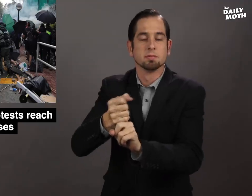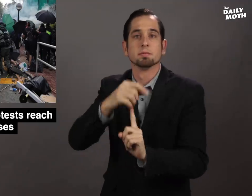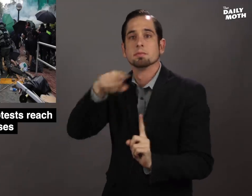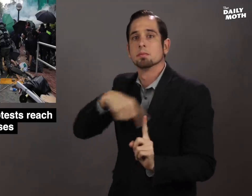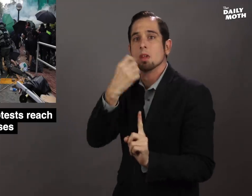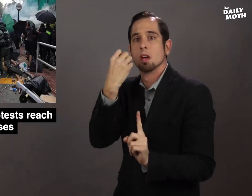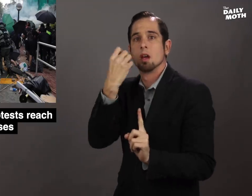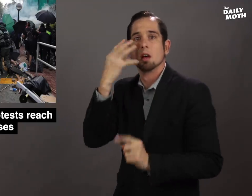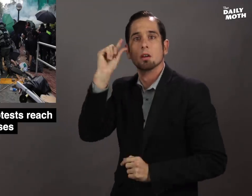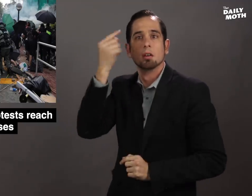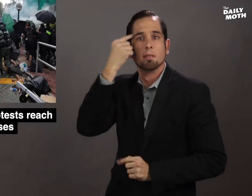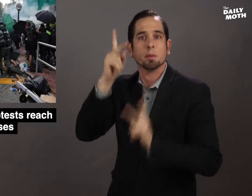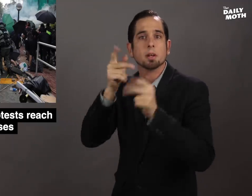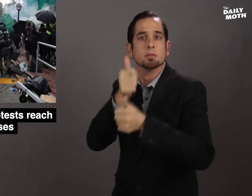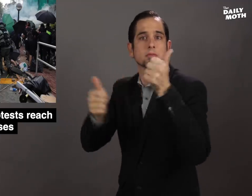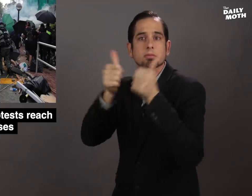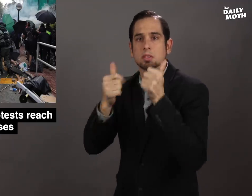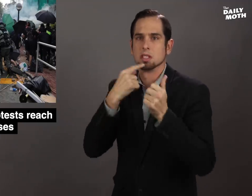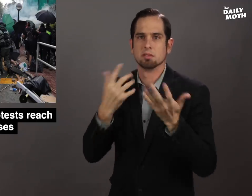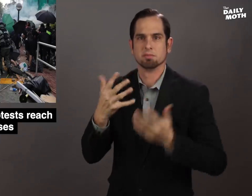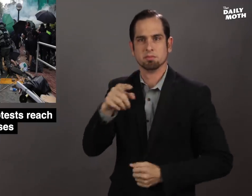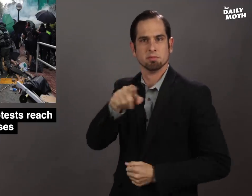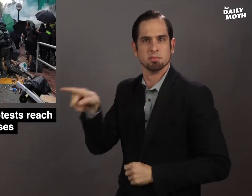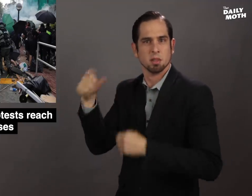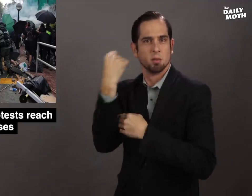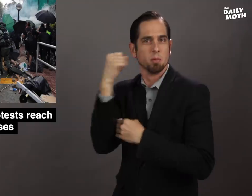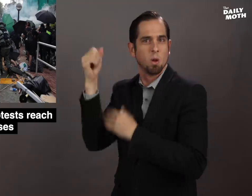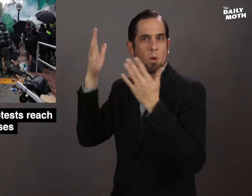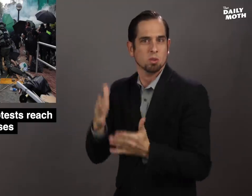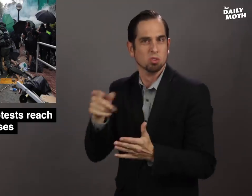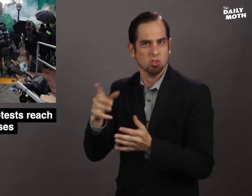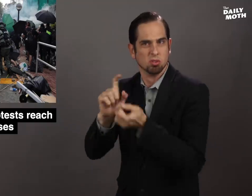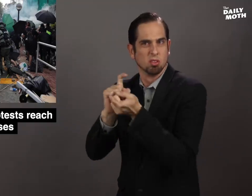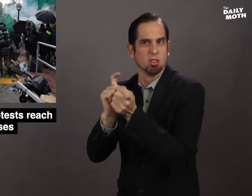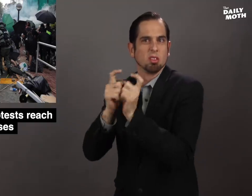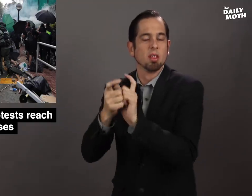Hong Kong government officials said protesters were turning